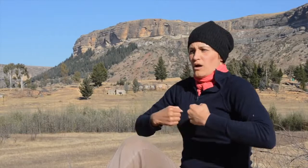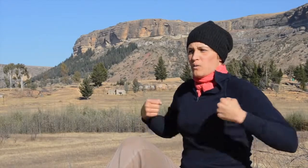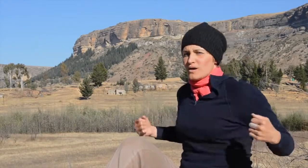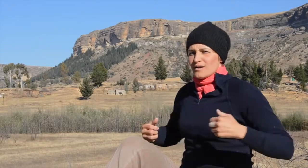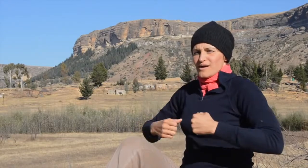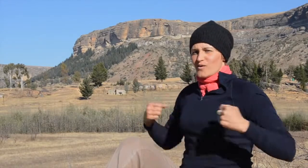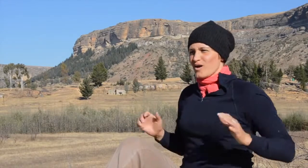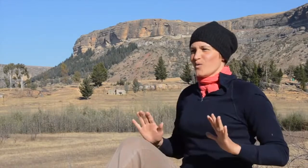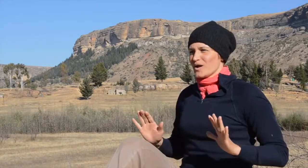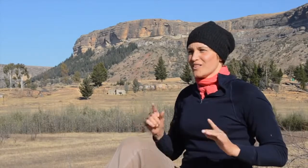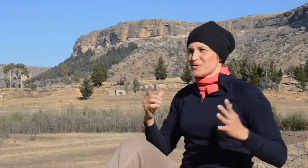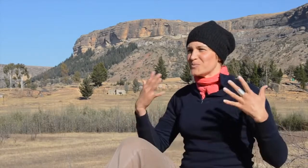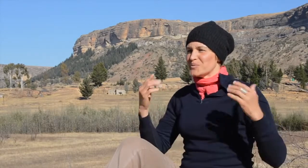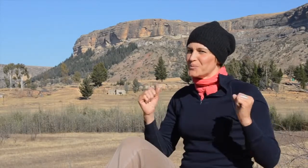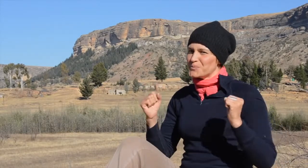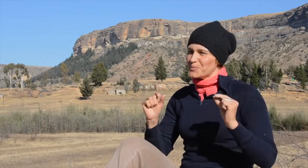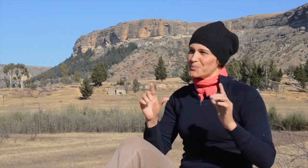I was able to remove some layers of clothing here however it is still chilly.